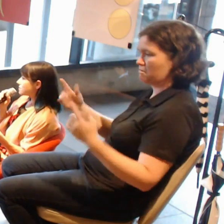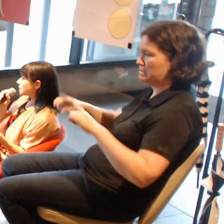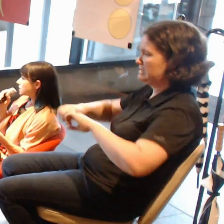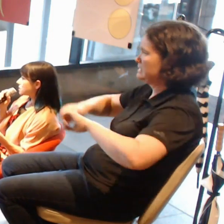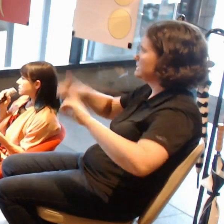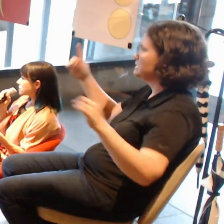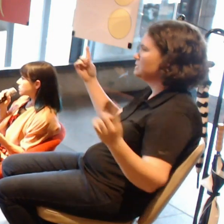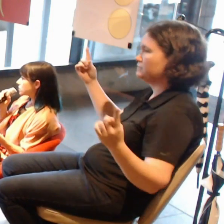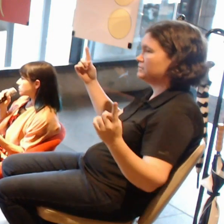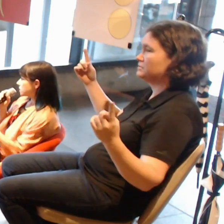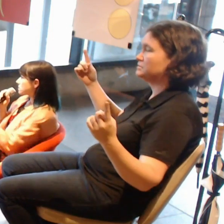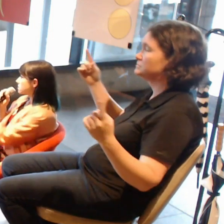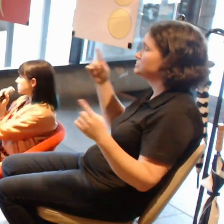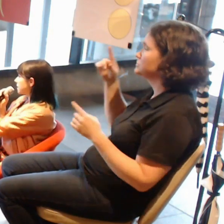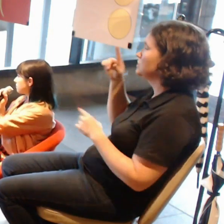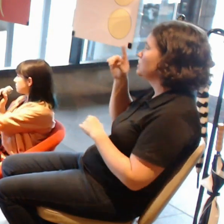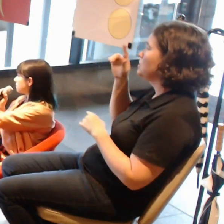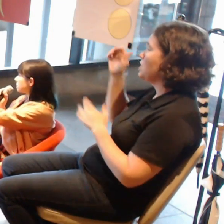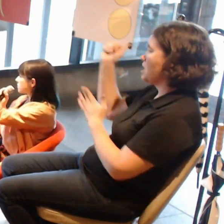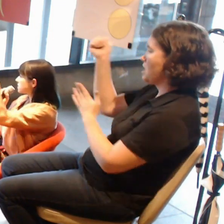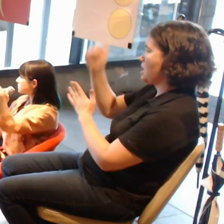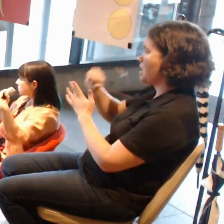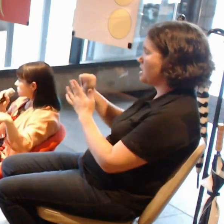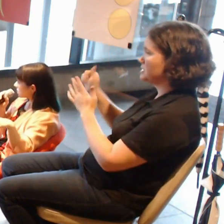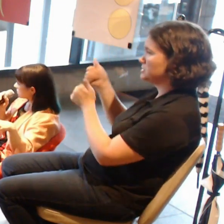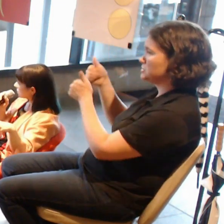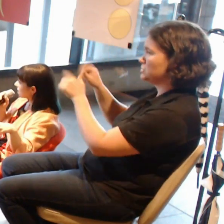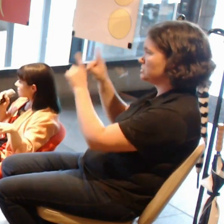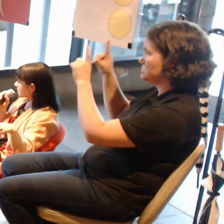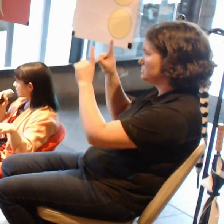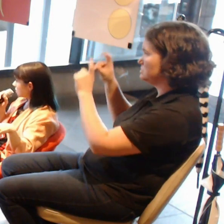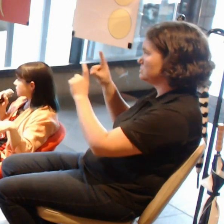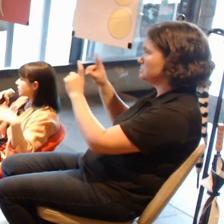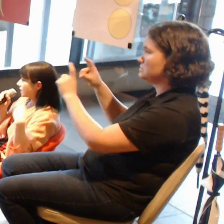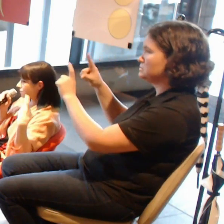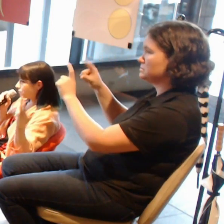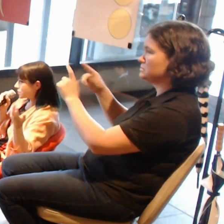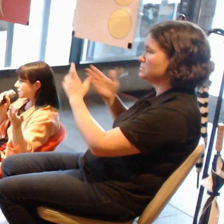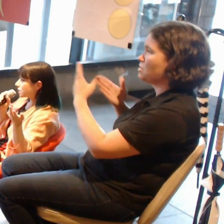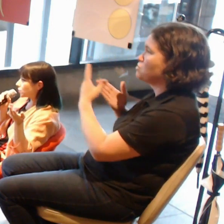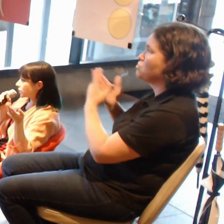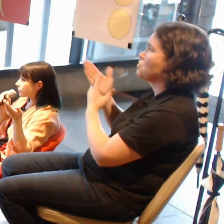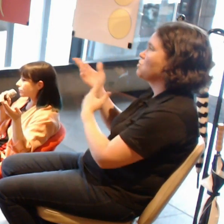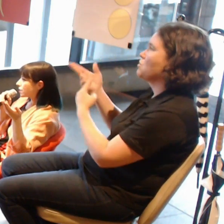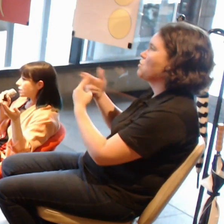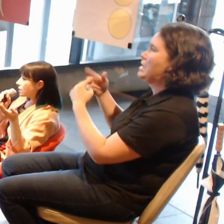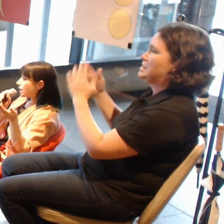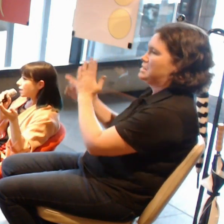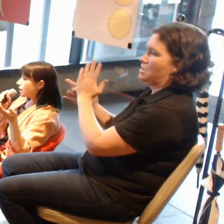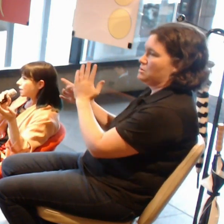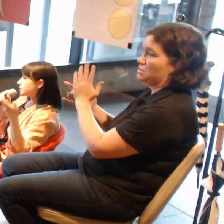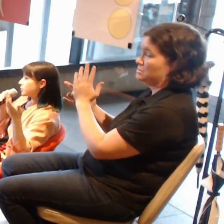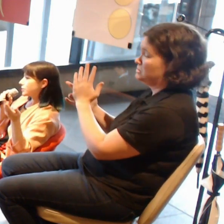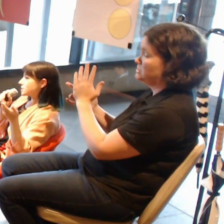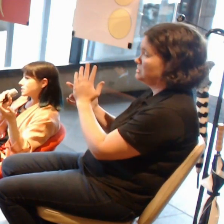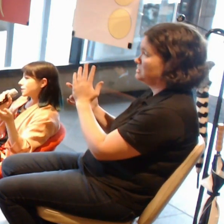to just then transport you via the technology and experiences that you could otherwise -